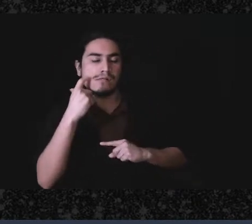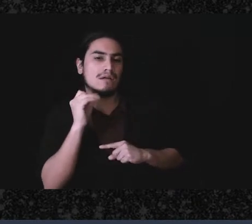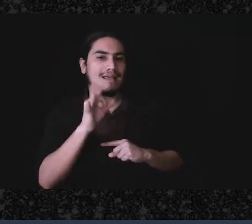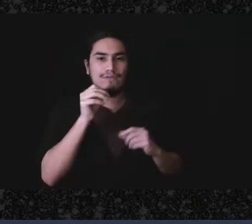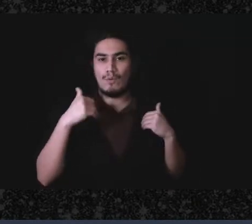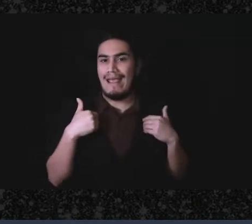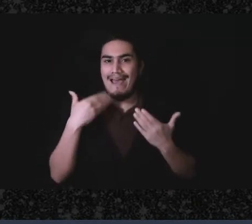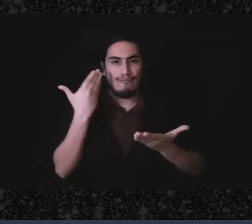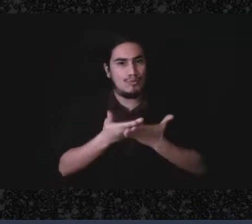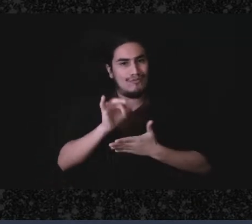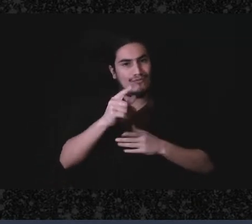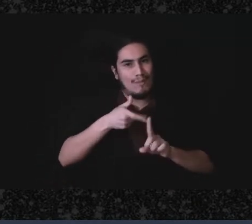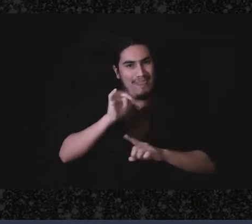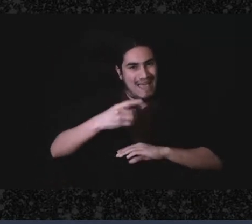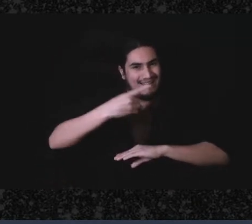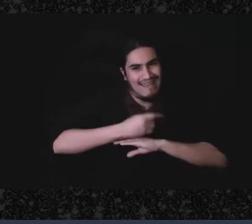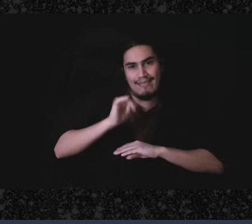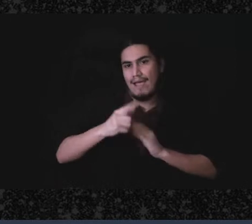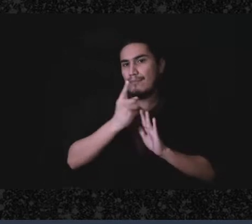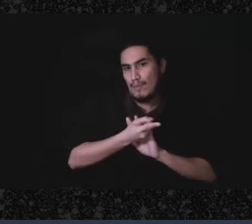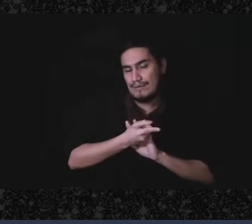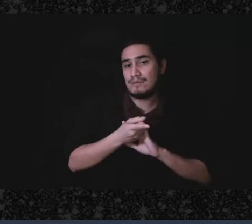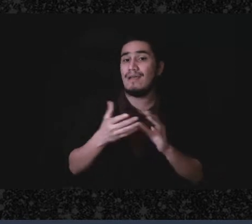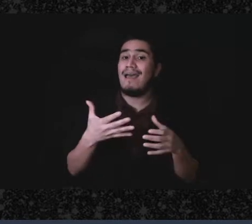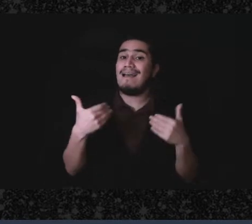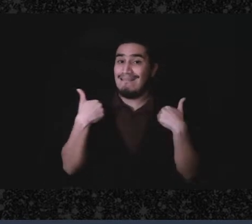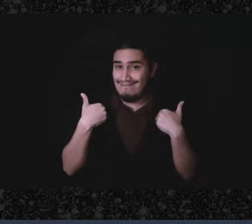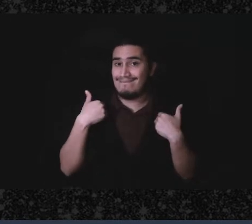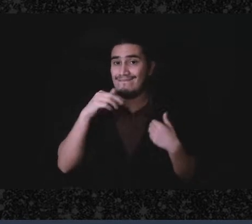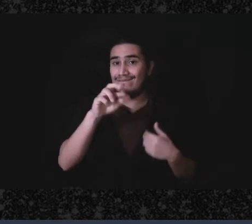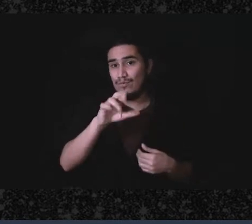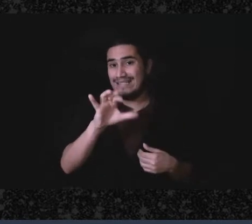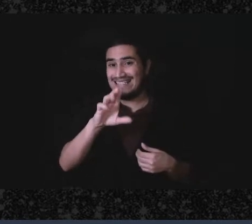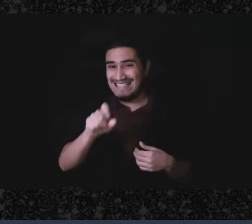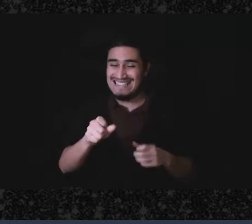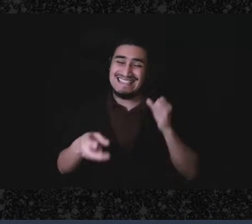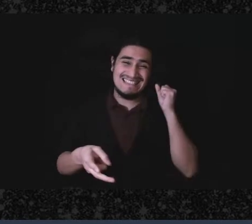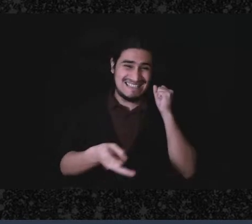original receipts but if the IRSever asked for them never send the originals always send copies.